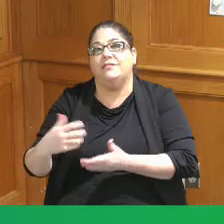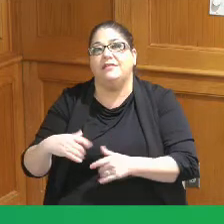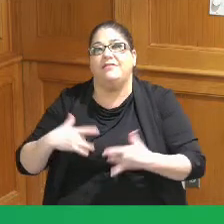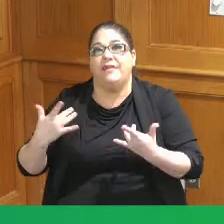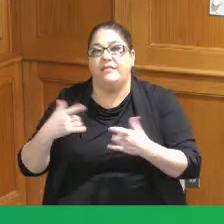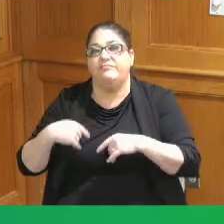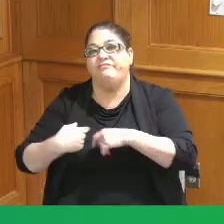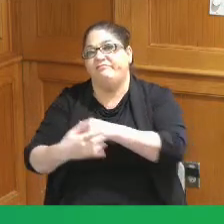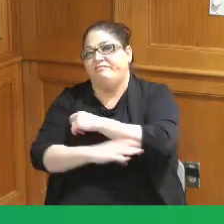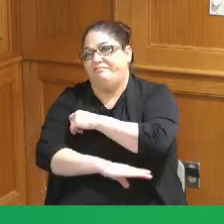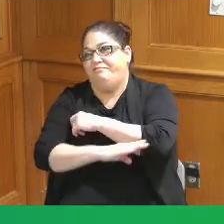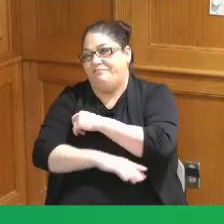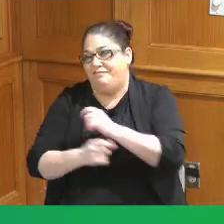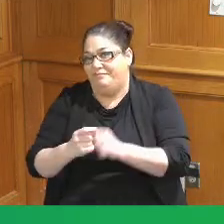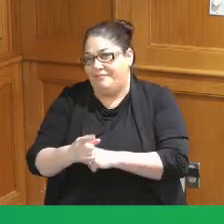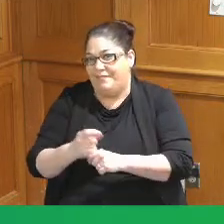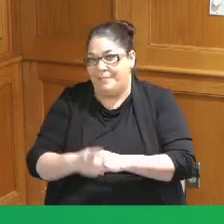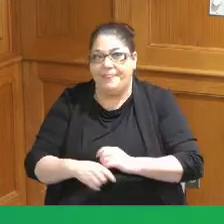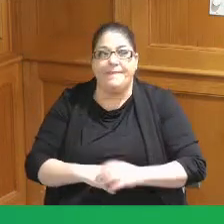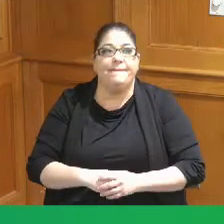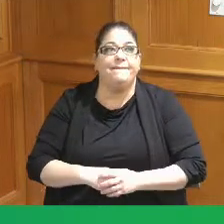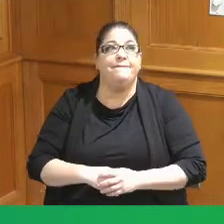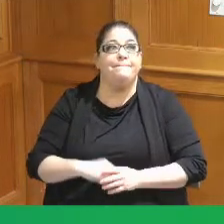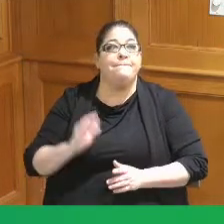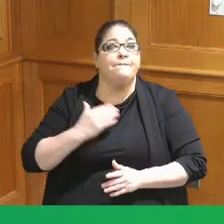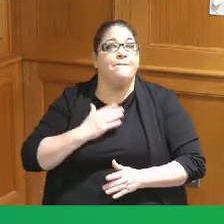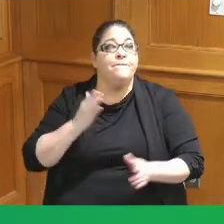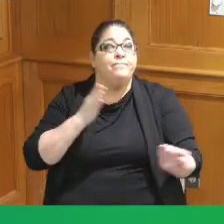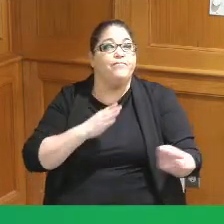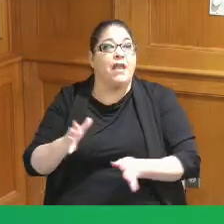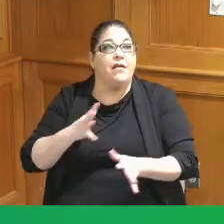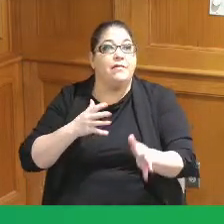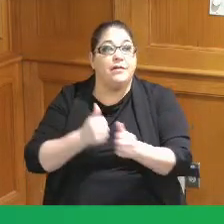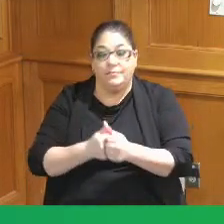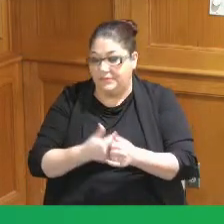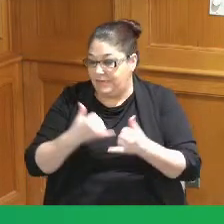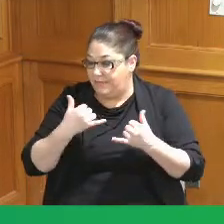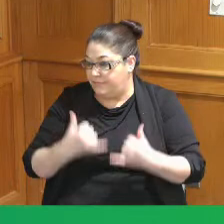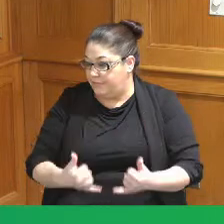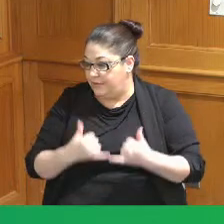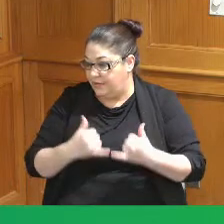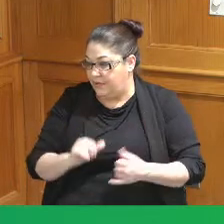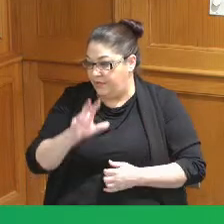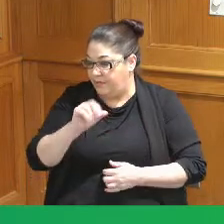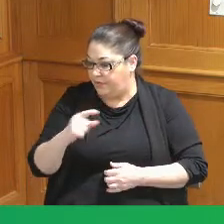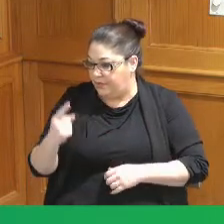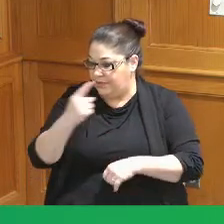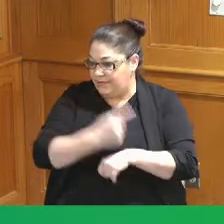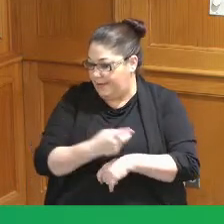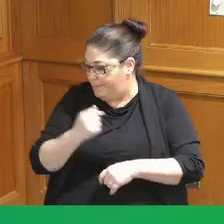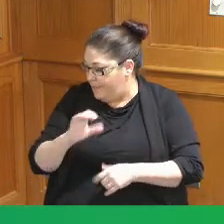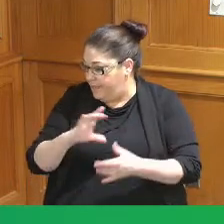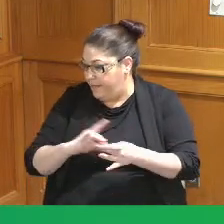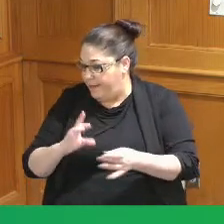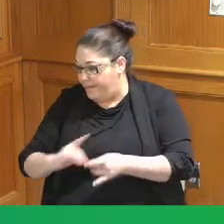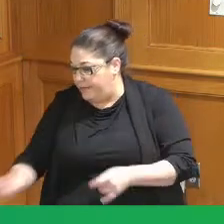so our Solid Waste Plan update we are currently in the 30-day public comment period and that